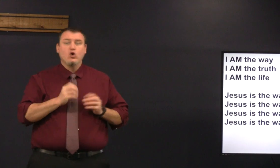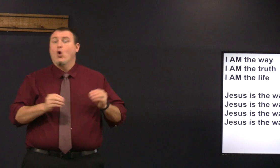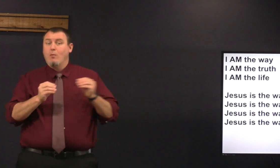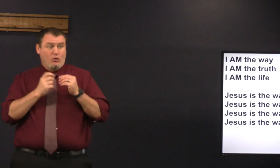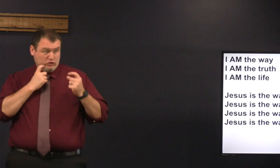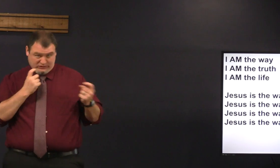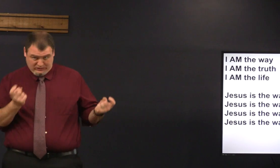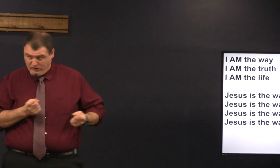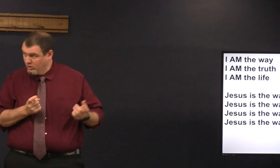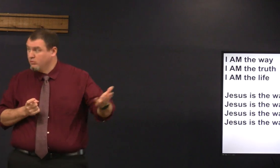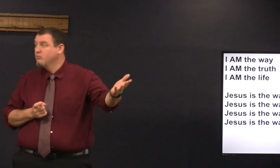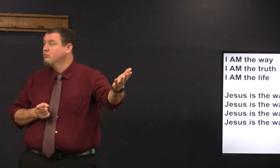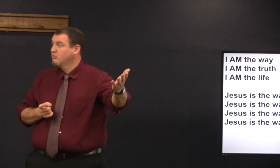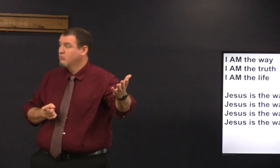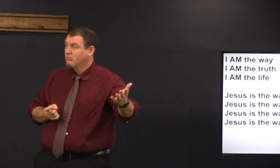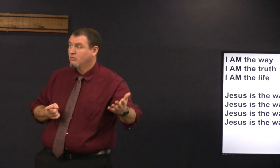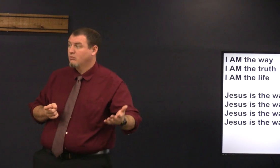what there's no more sin